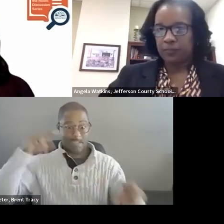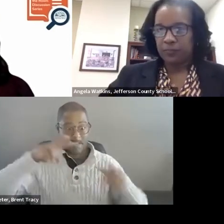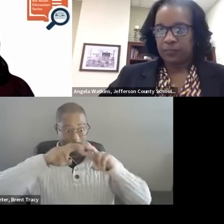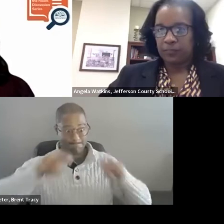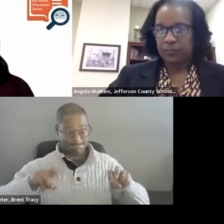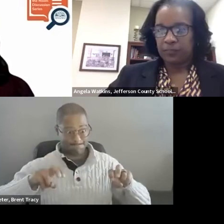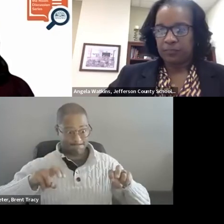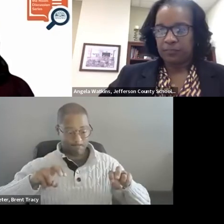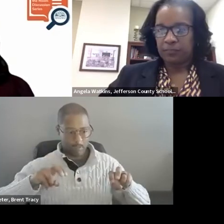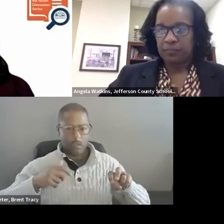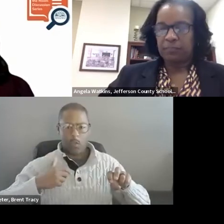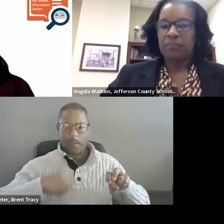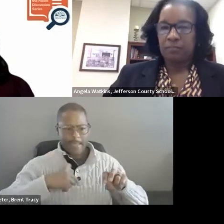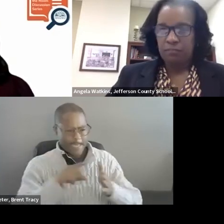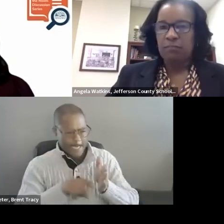coaching programs were more effective.